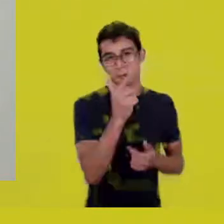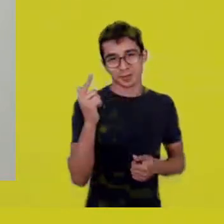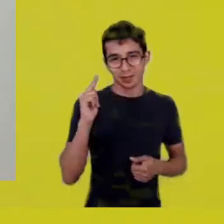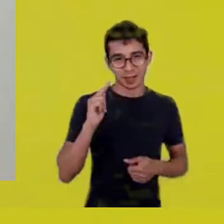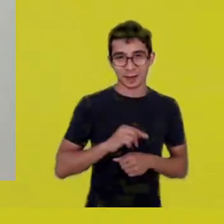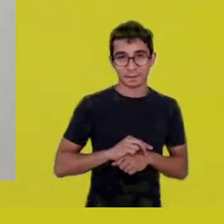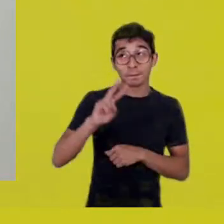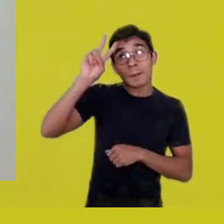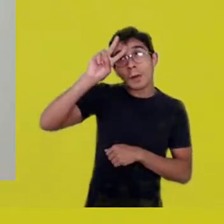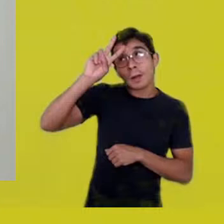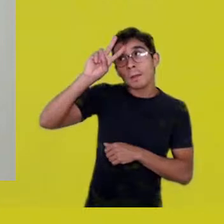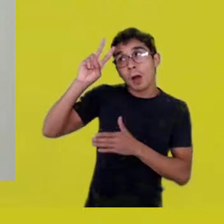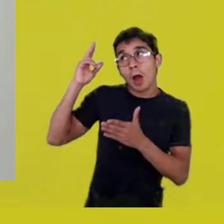or in libraries.